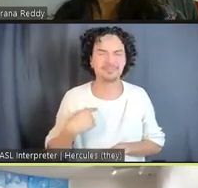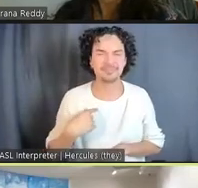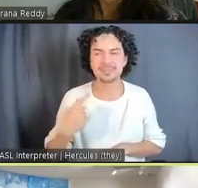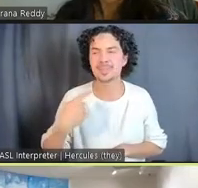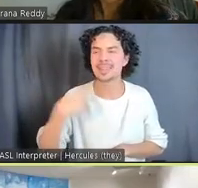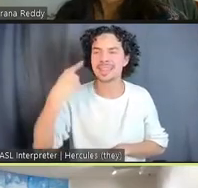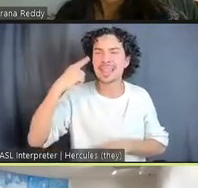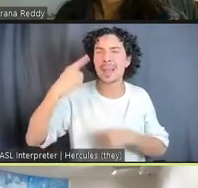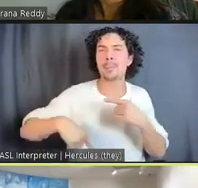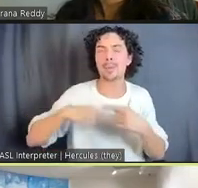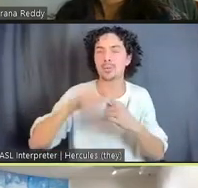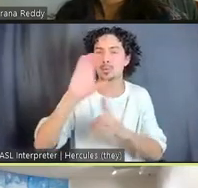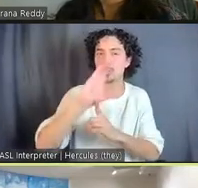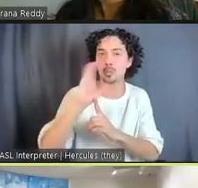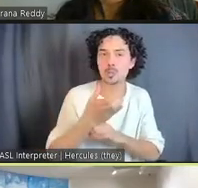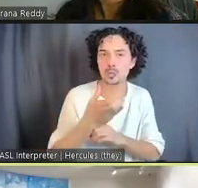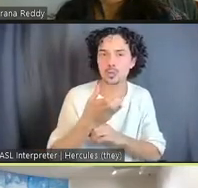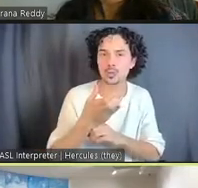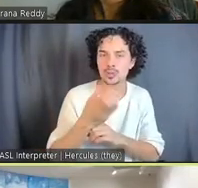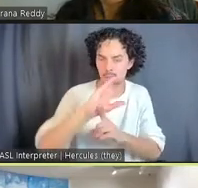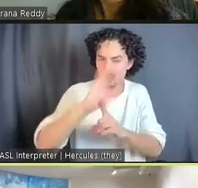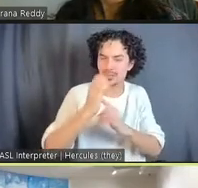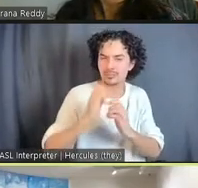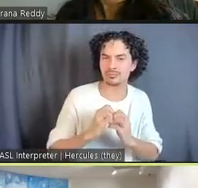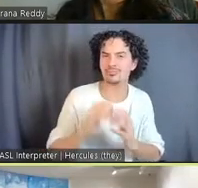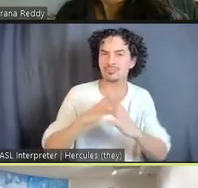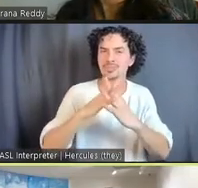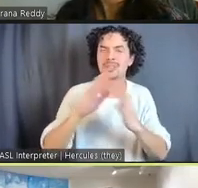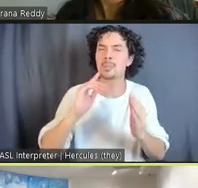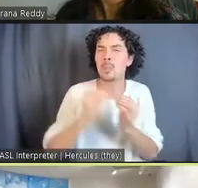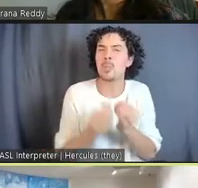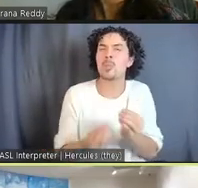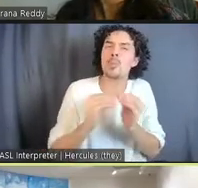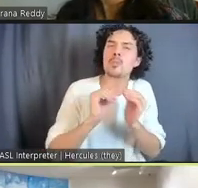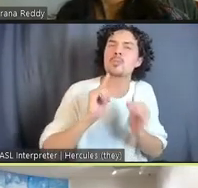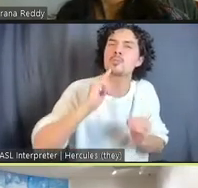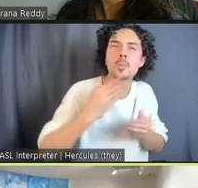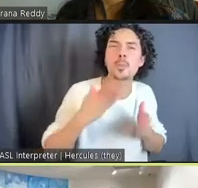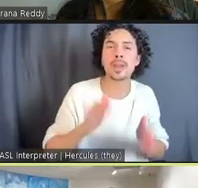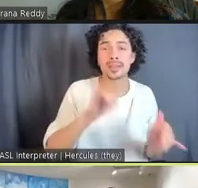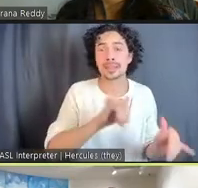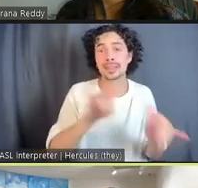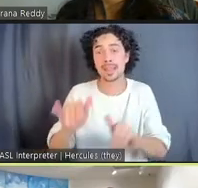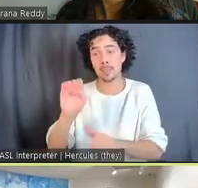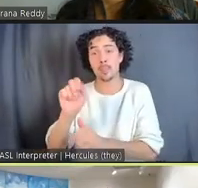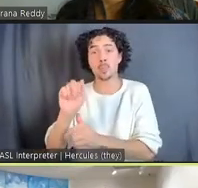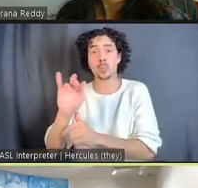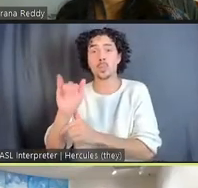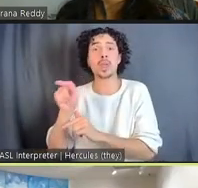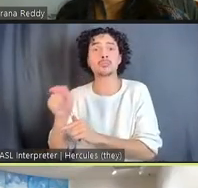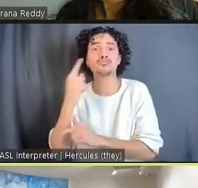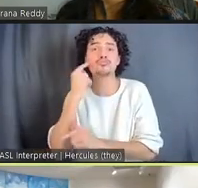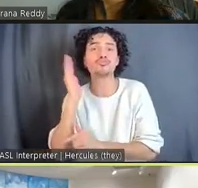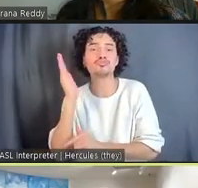culture being made in critical ways, like the work of Maria, about the just